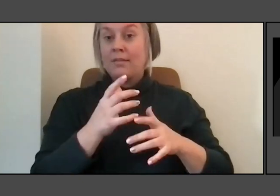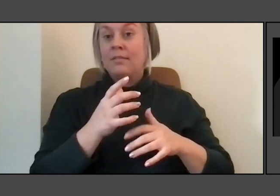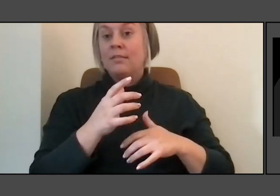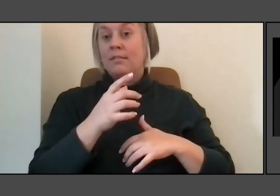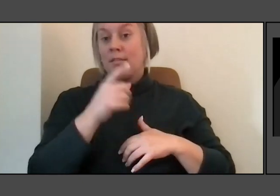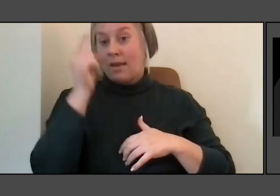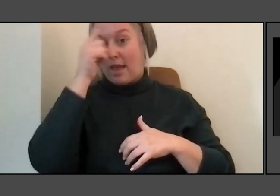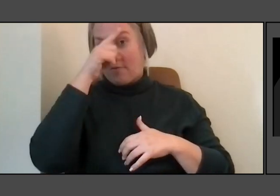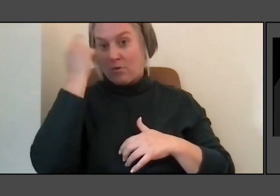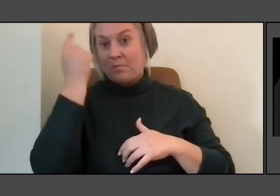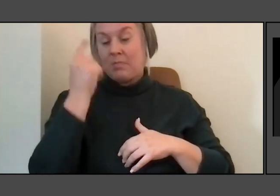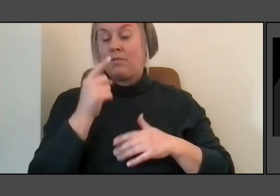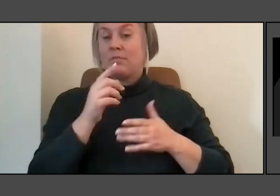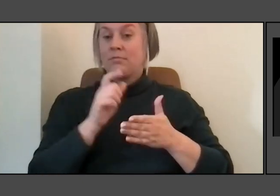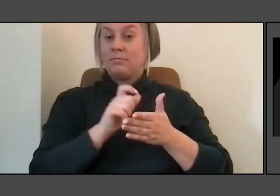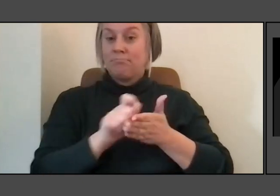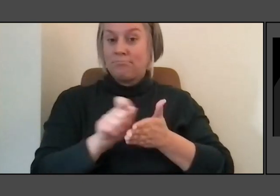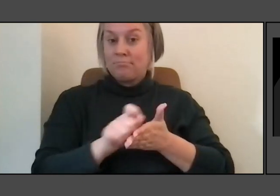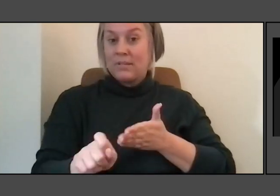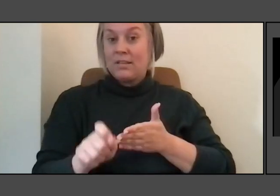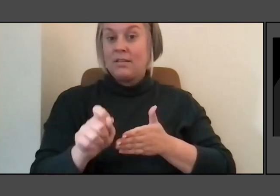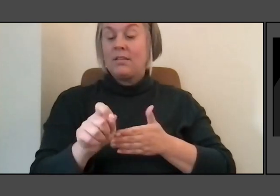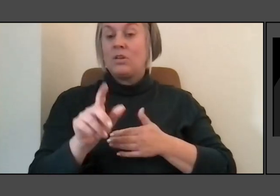you know, basically like, you can't reroute the river.